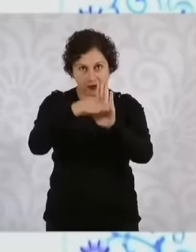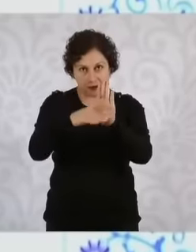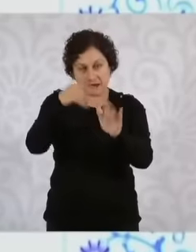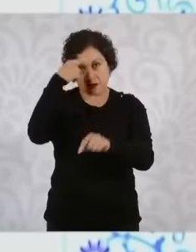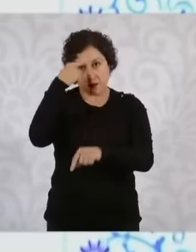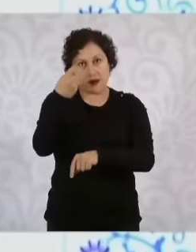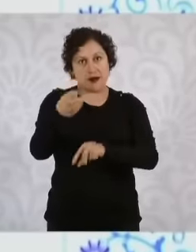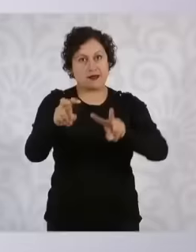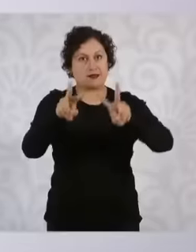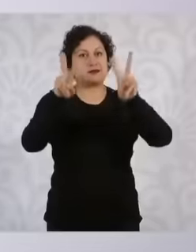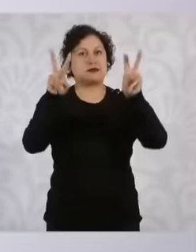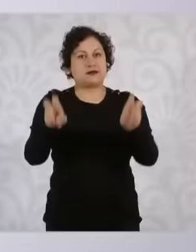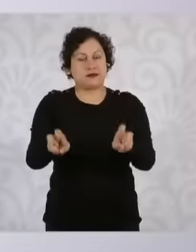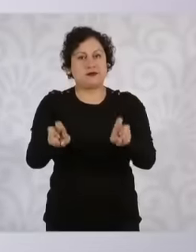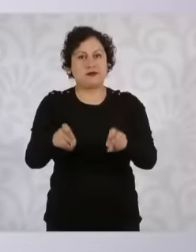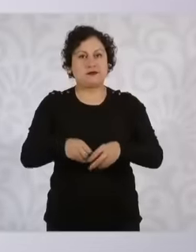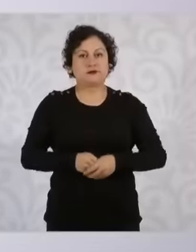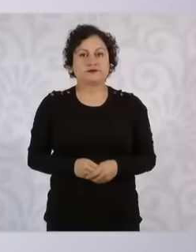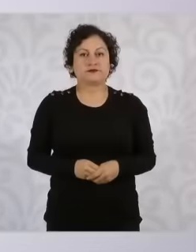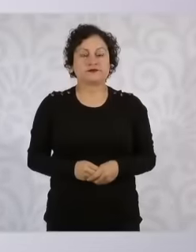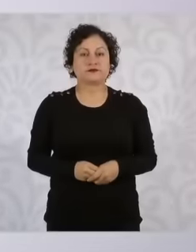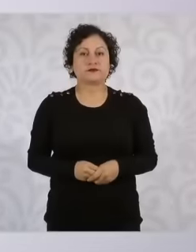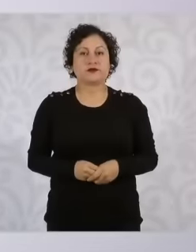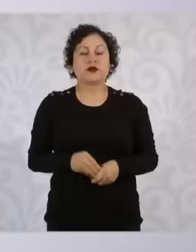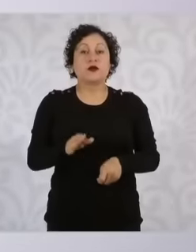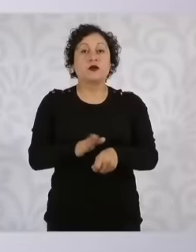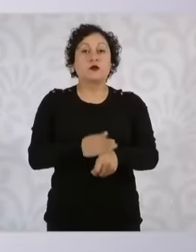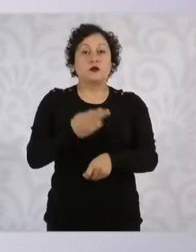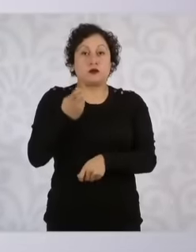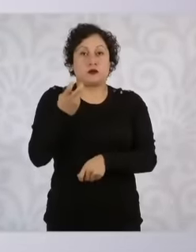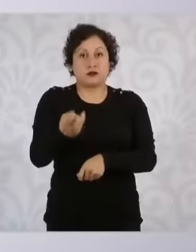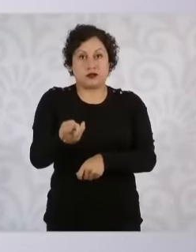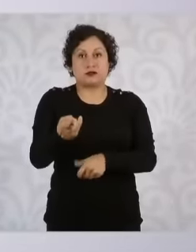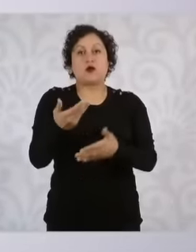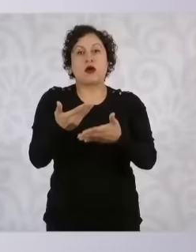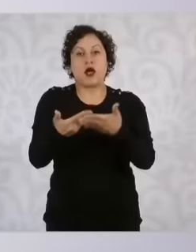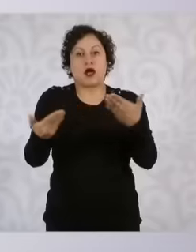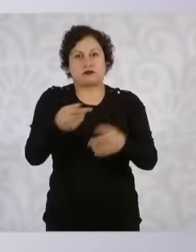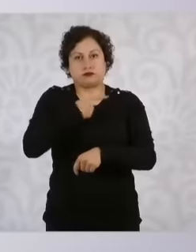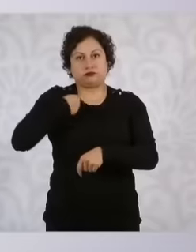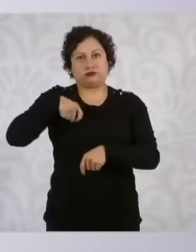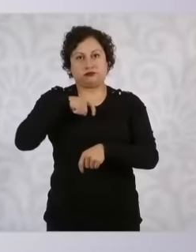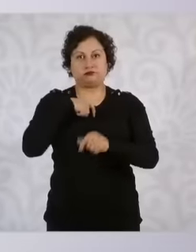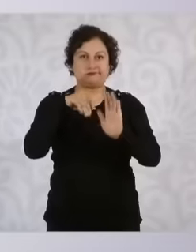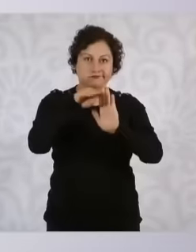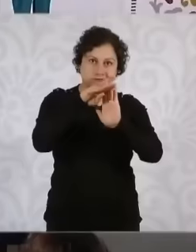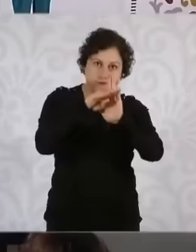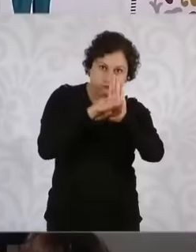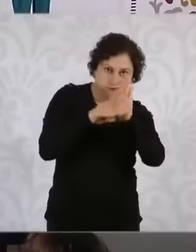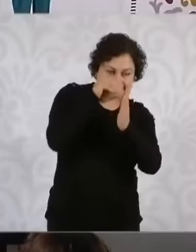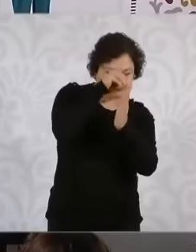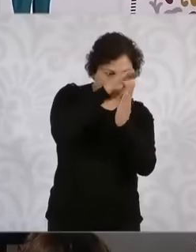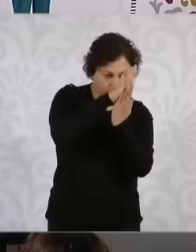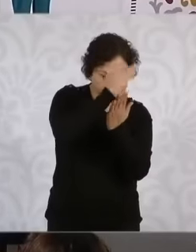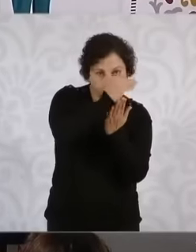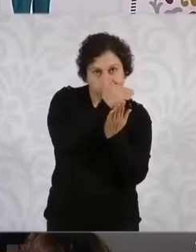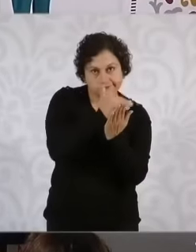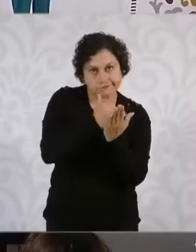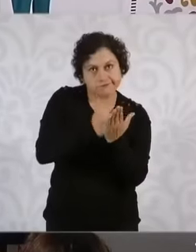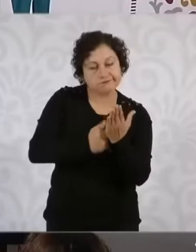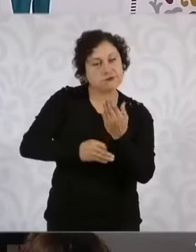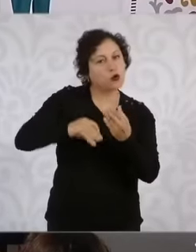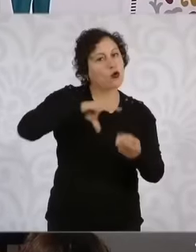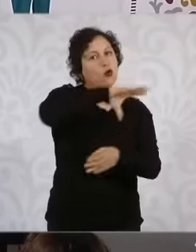the judges therefore all the stages of the process are planned the preparation of the election